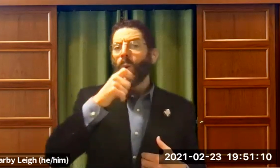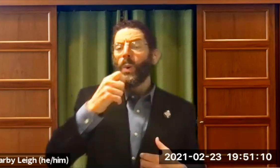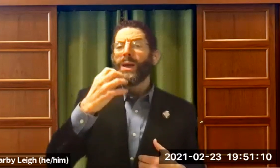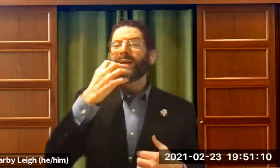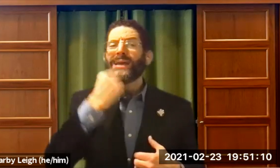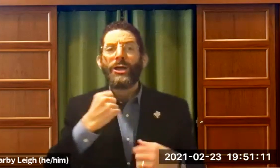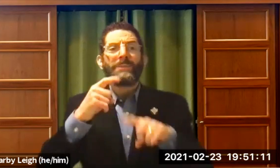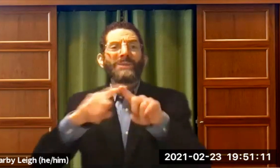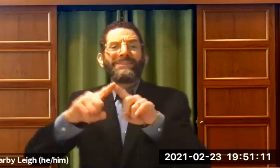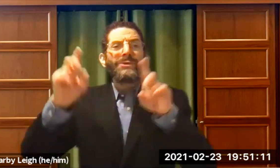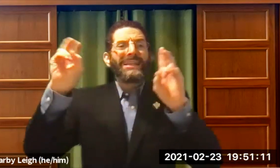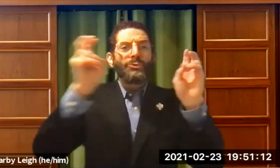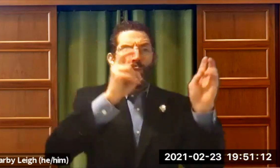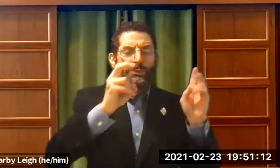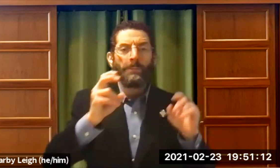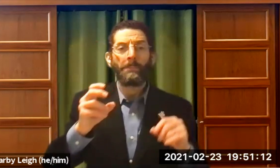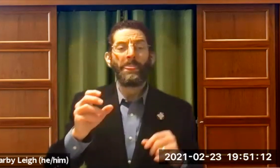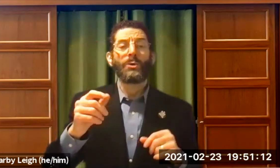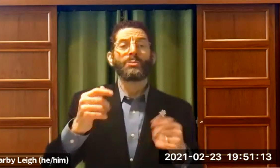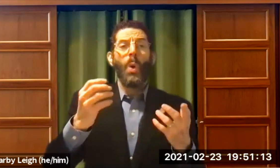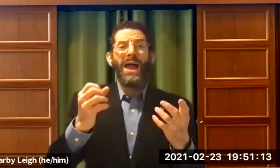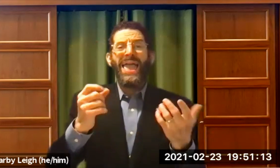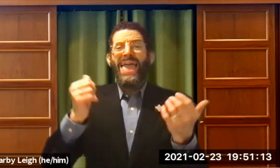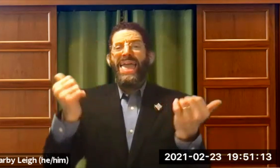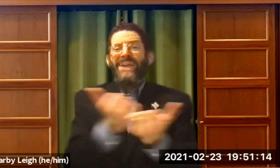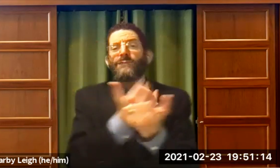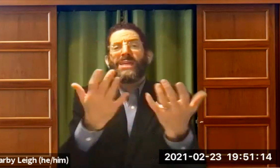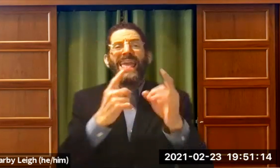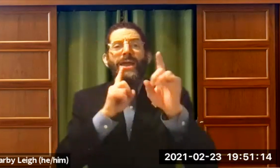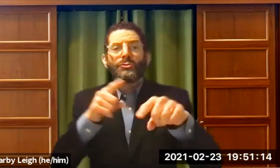rabbi who cares about different issues.